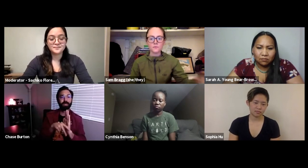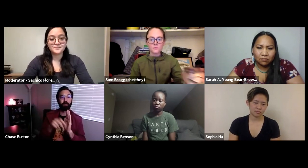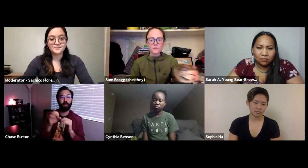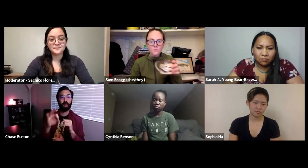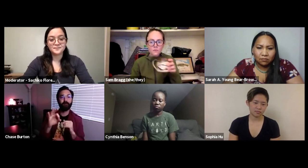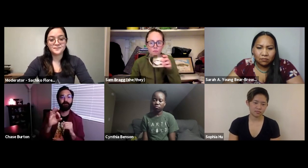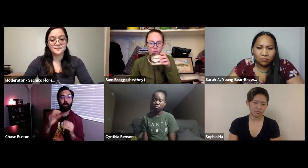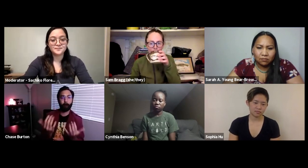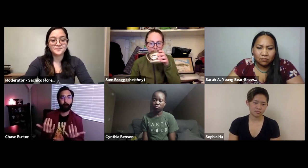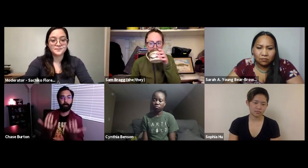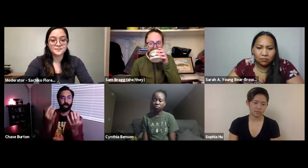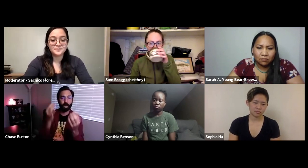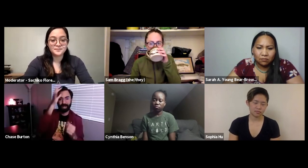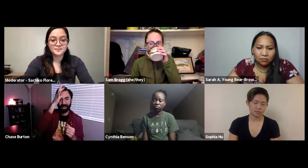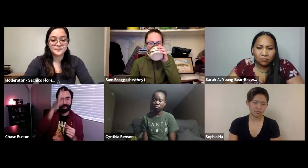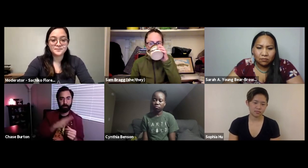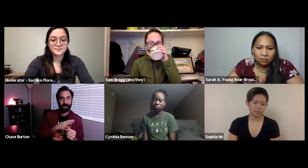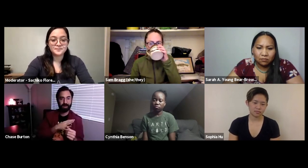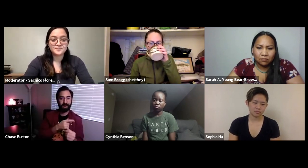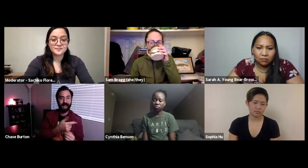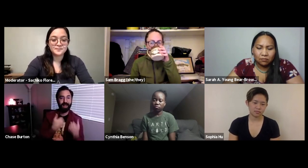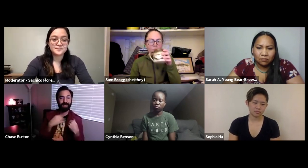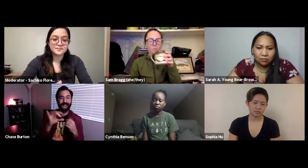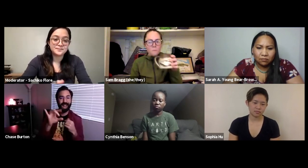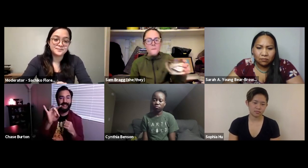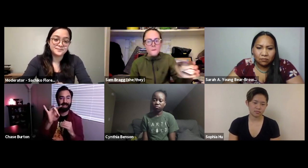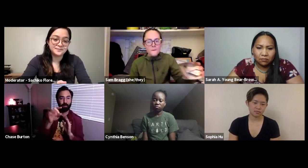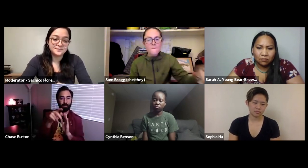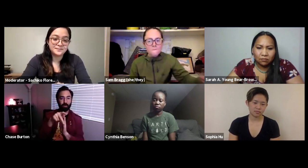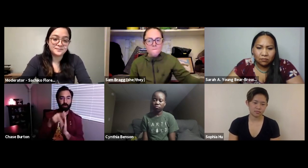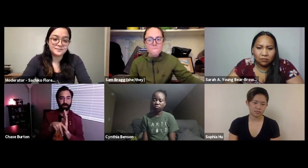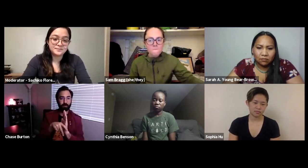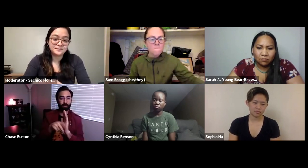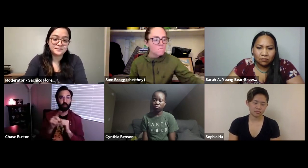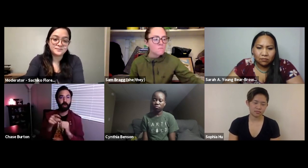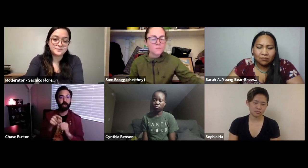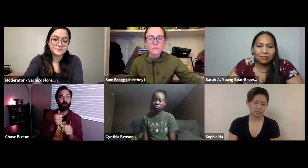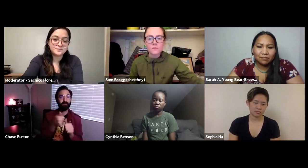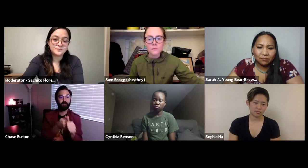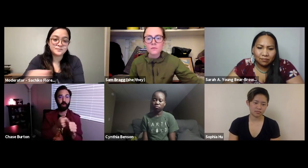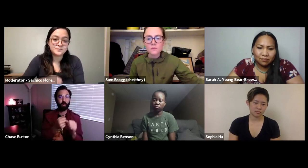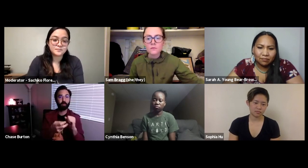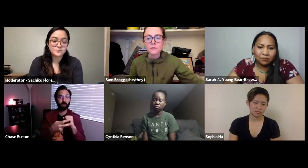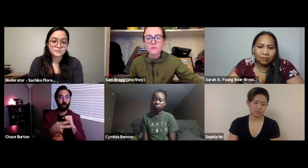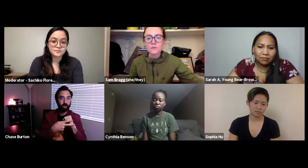we tried to follow the principles of burning man and they have those eight principles where